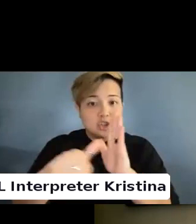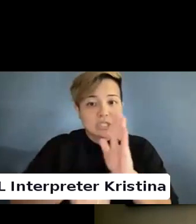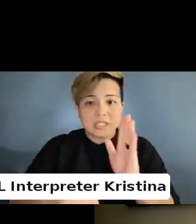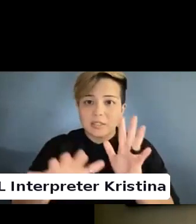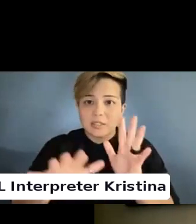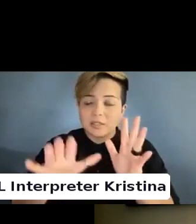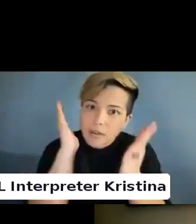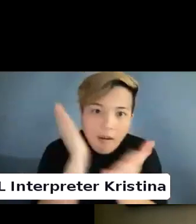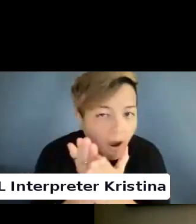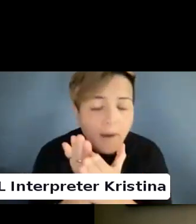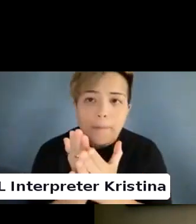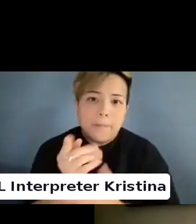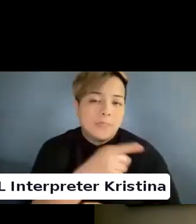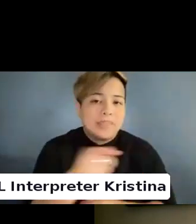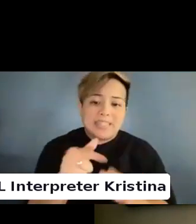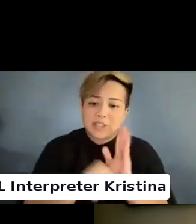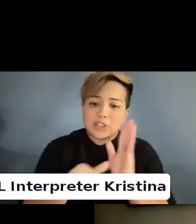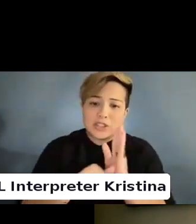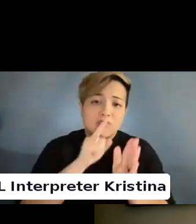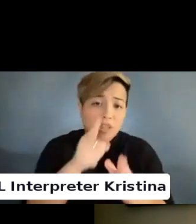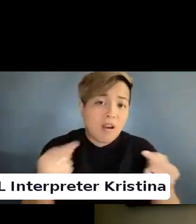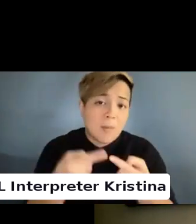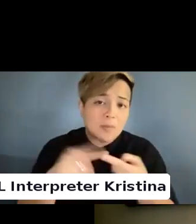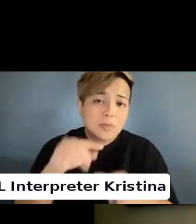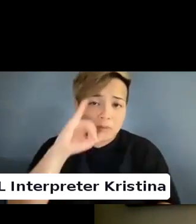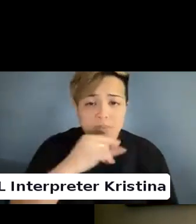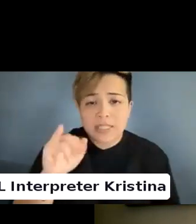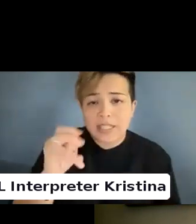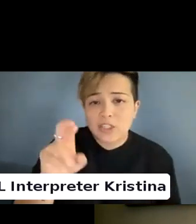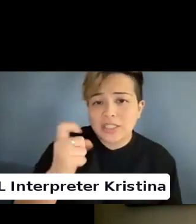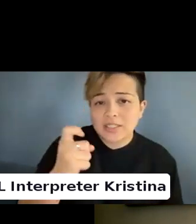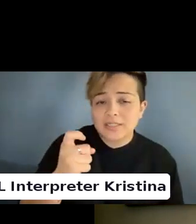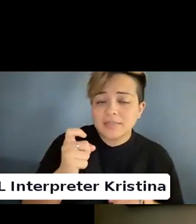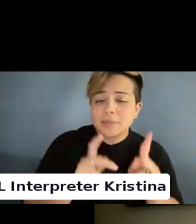Stop these surgeries that are really harmful. But also.